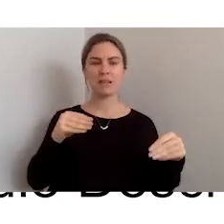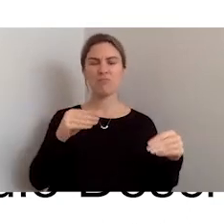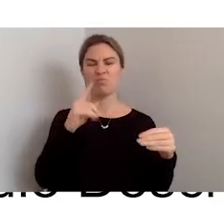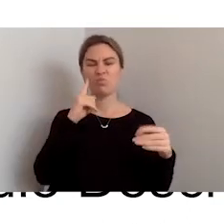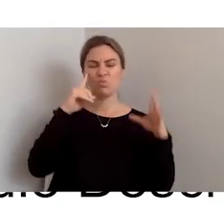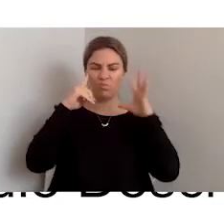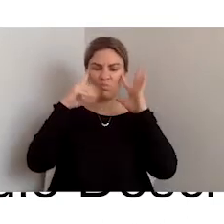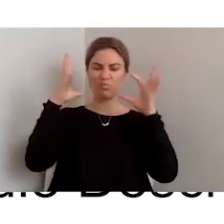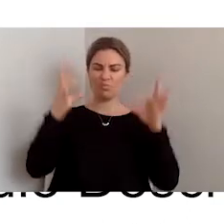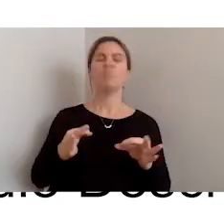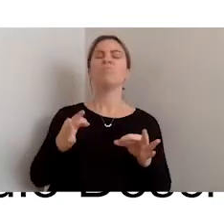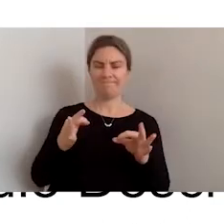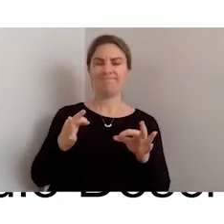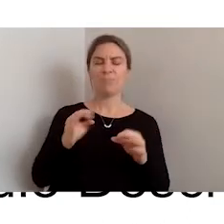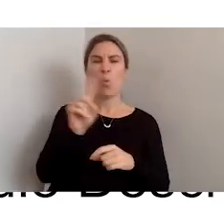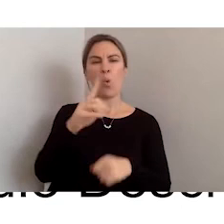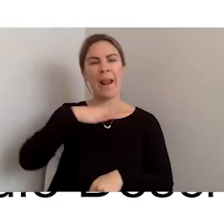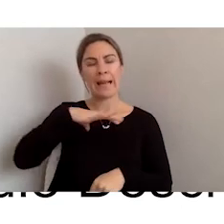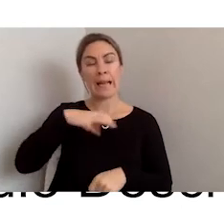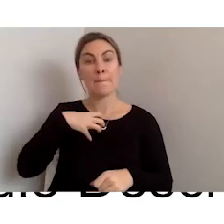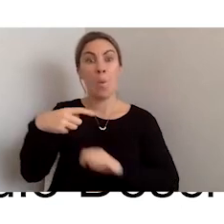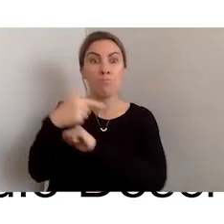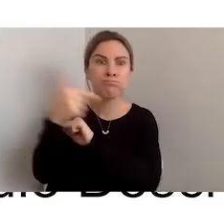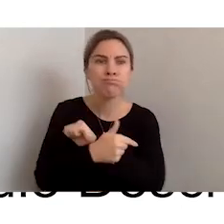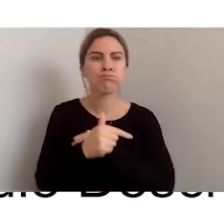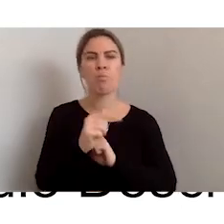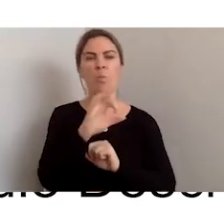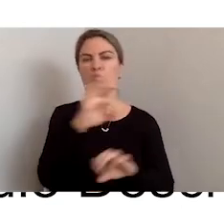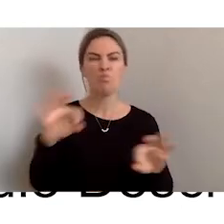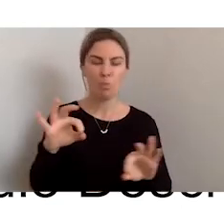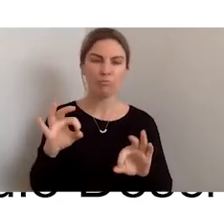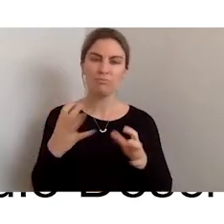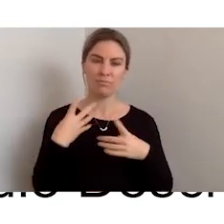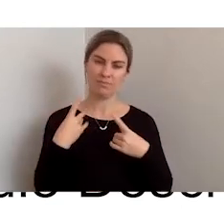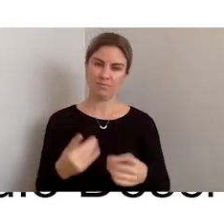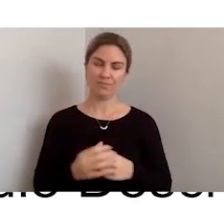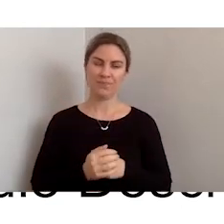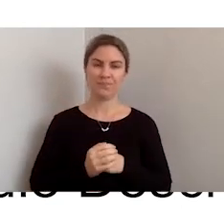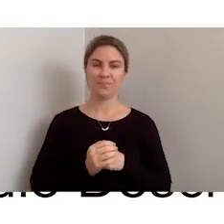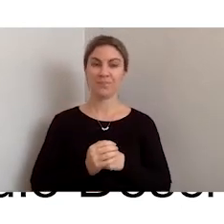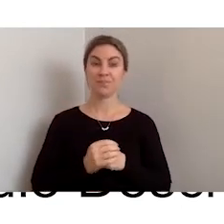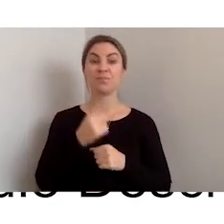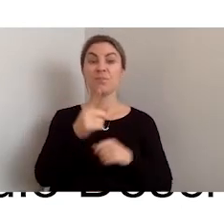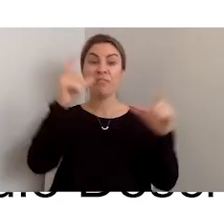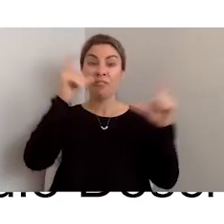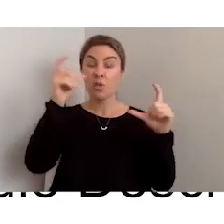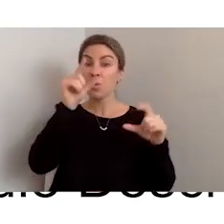more of an overview. With photos, you can use an alt-text method which